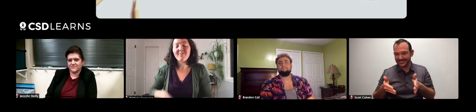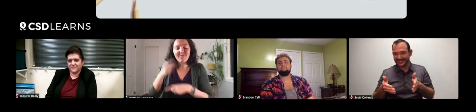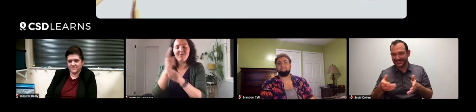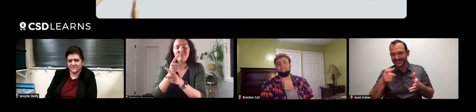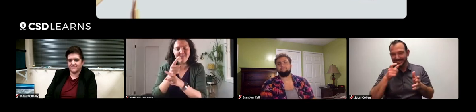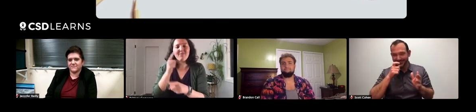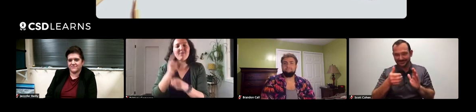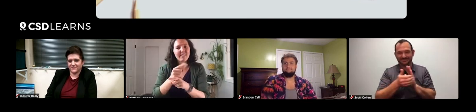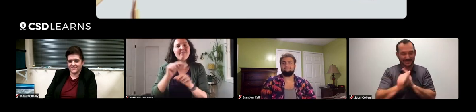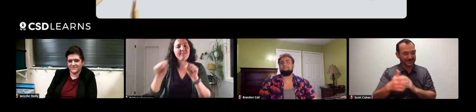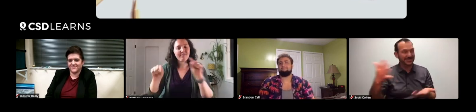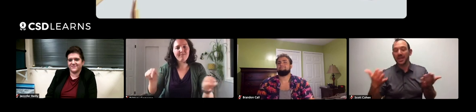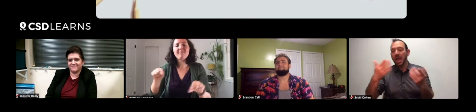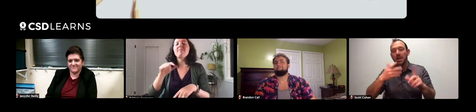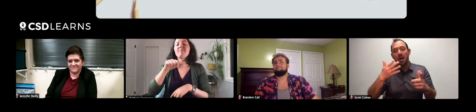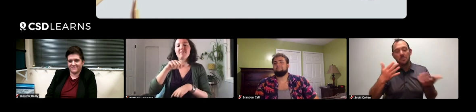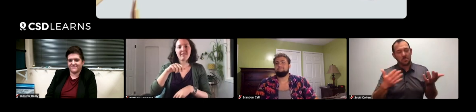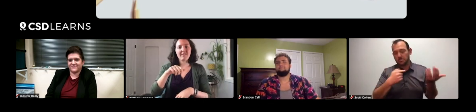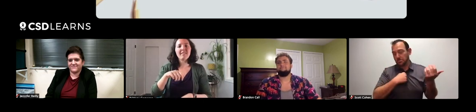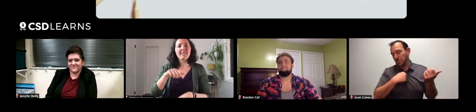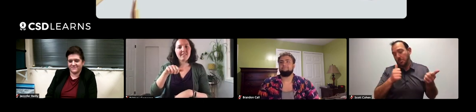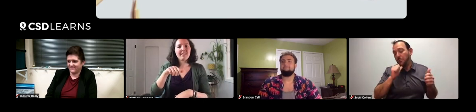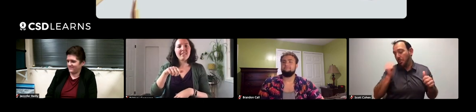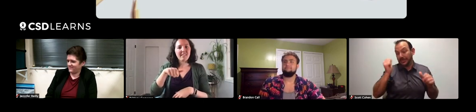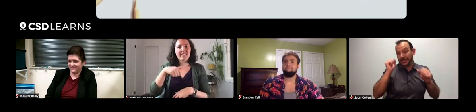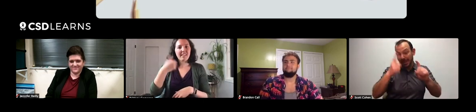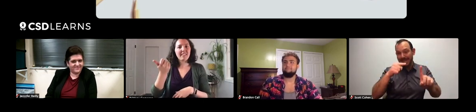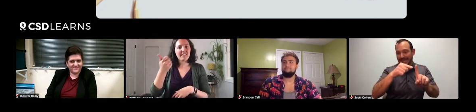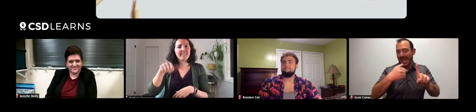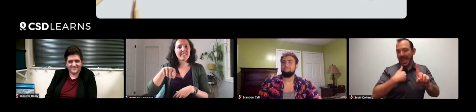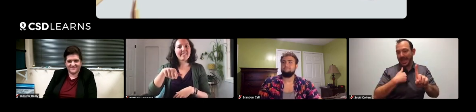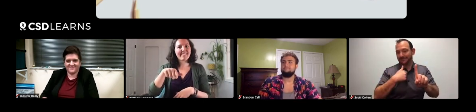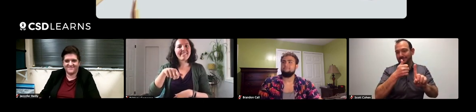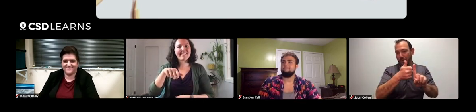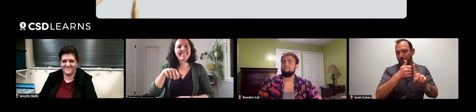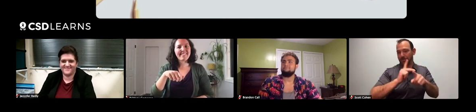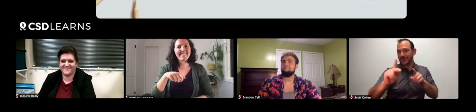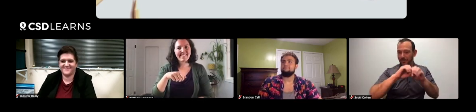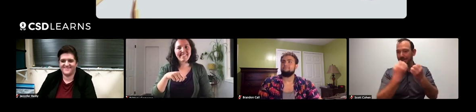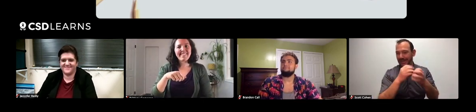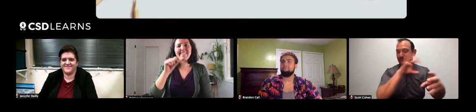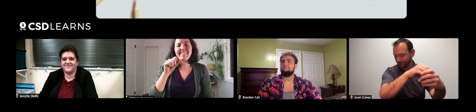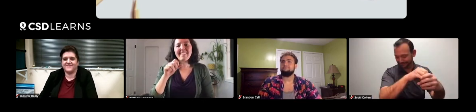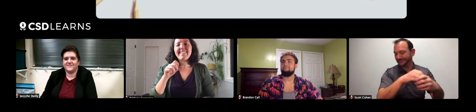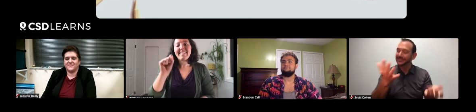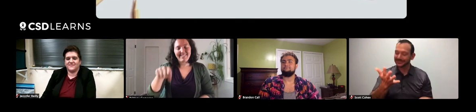Right, they're in your community. I wouldn't be surprised if they're in their own professional organizations.